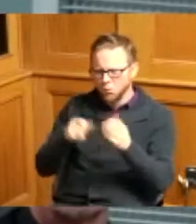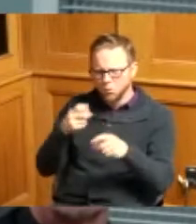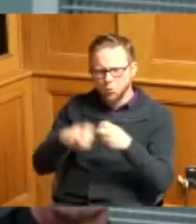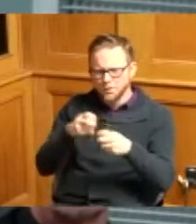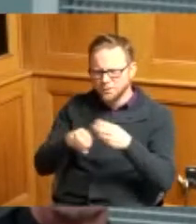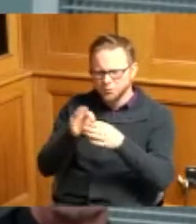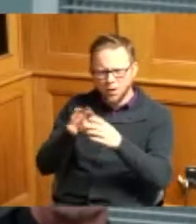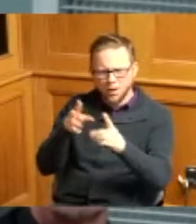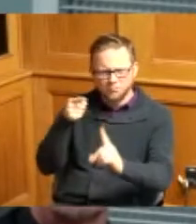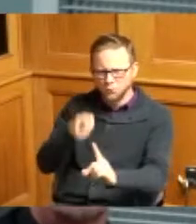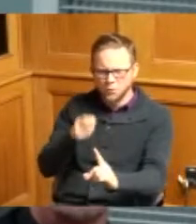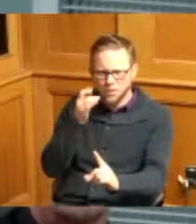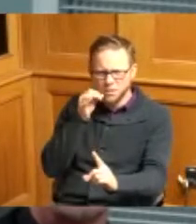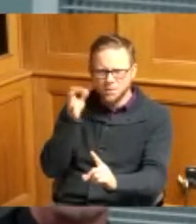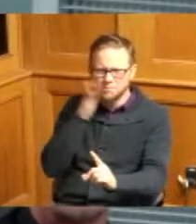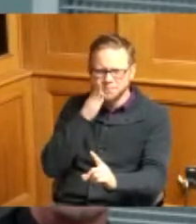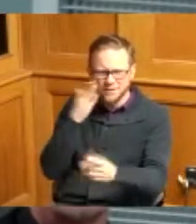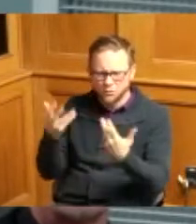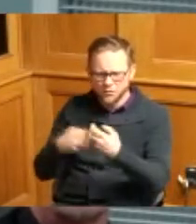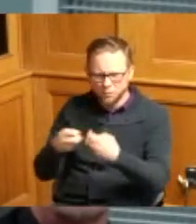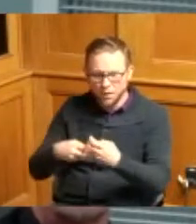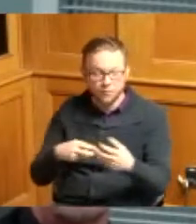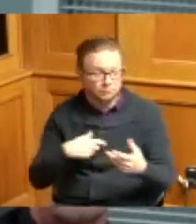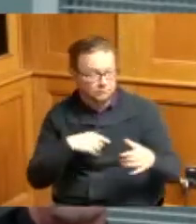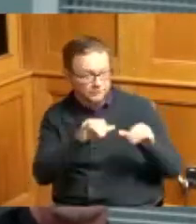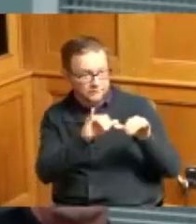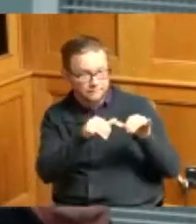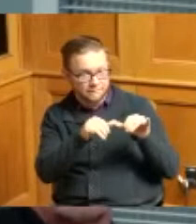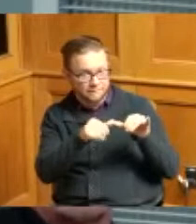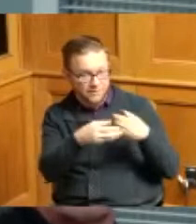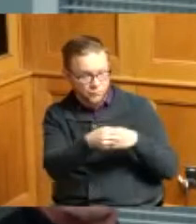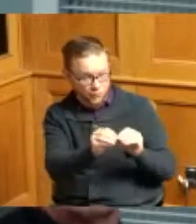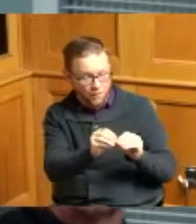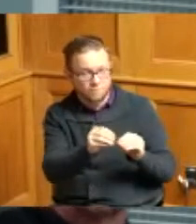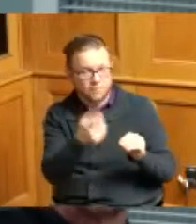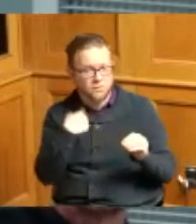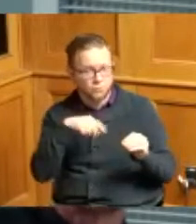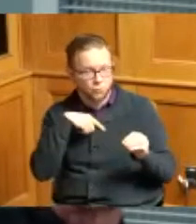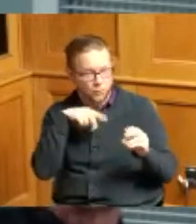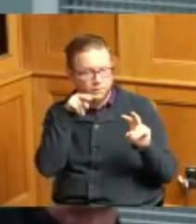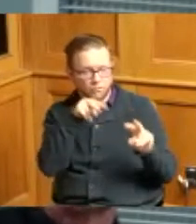have no idea okay okay the Engineer's office all we did was look at the property and the